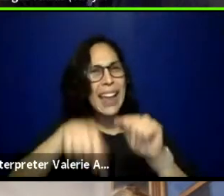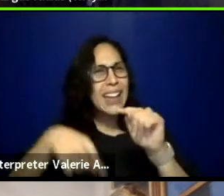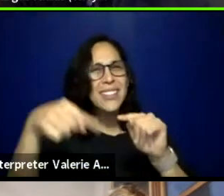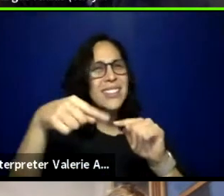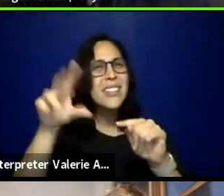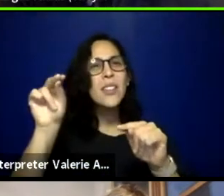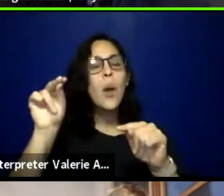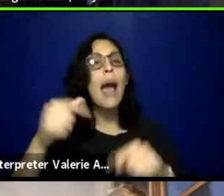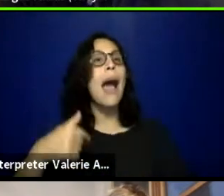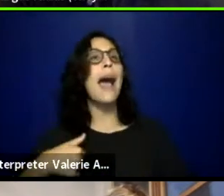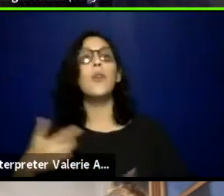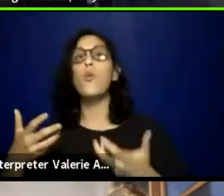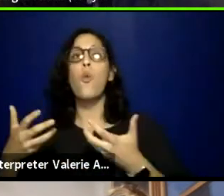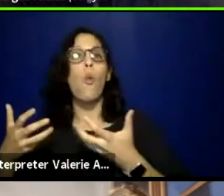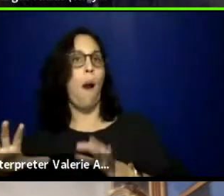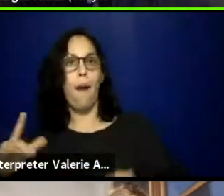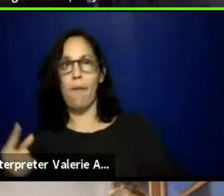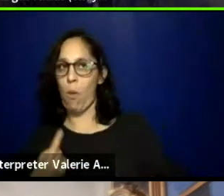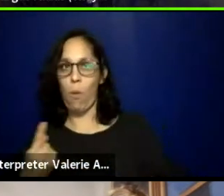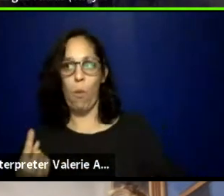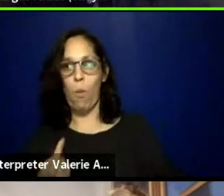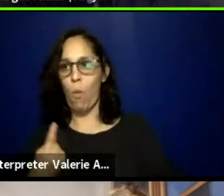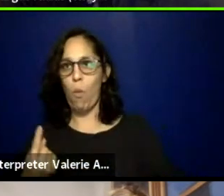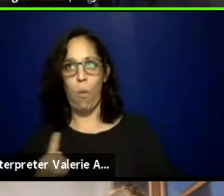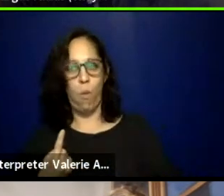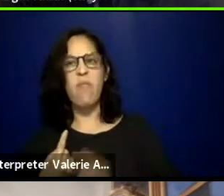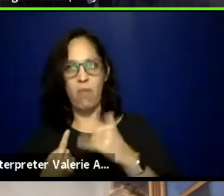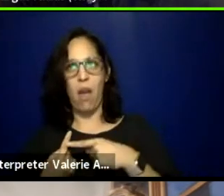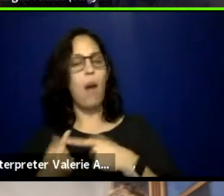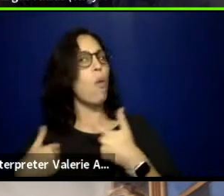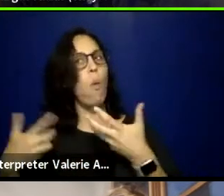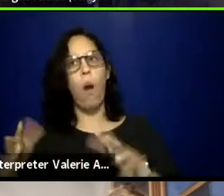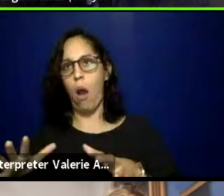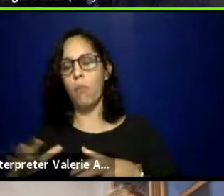And so for me, it's, from the get go is resource sharing,